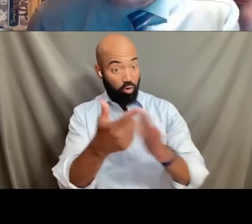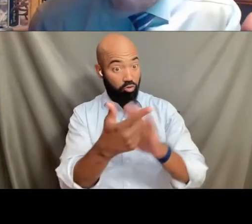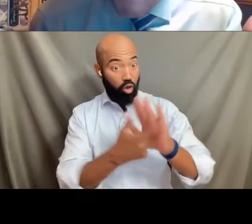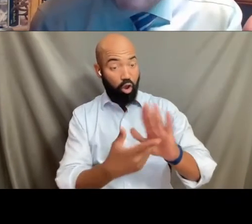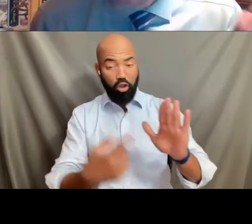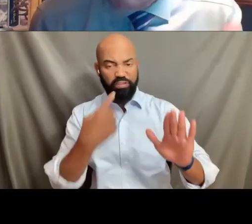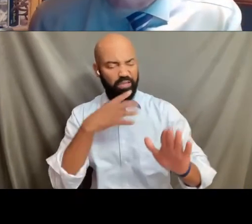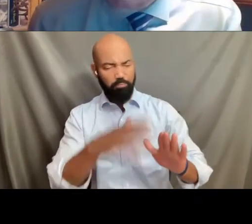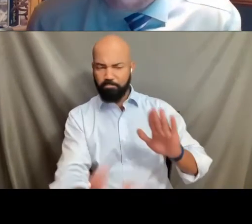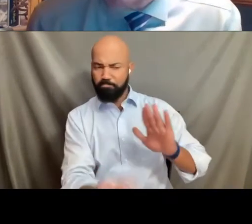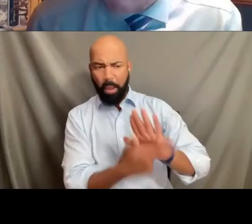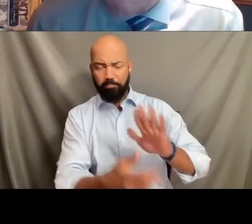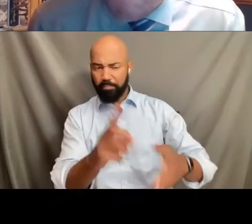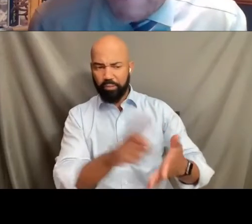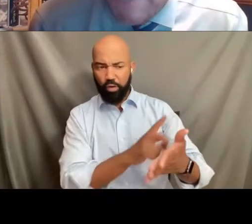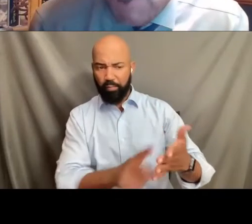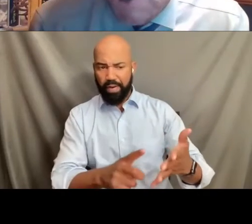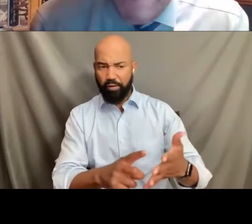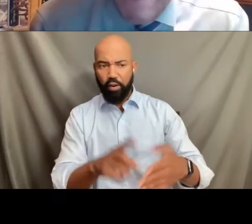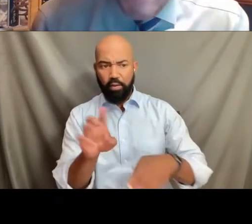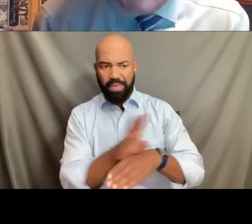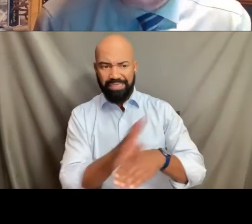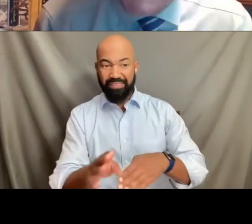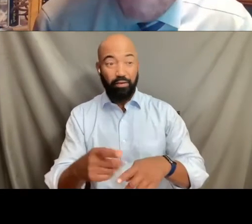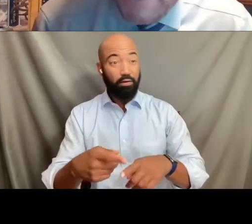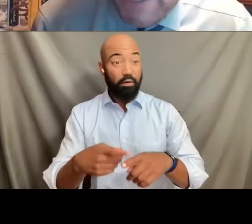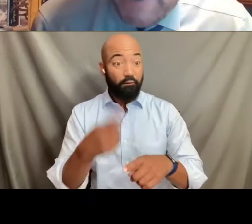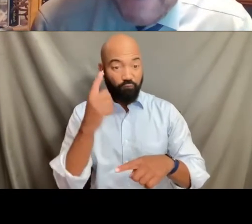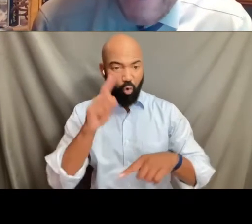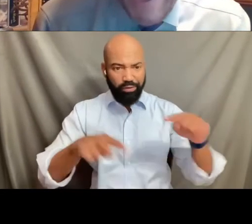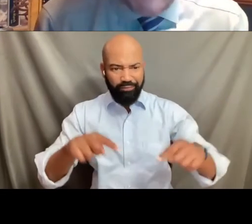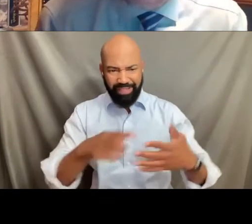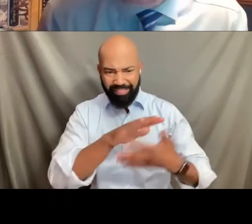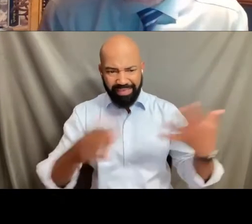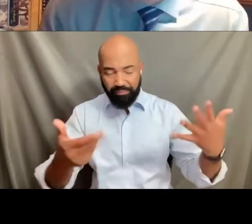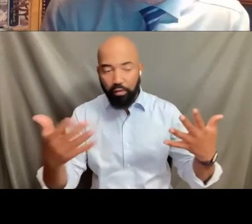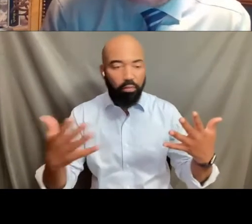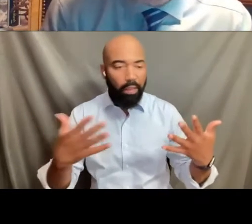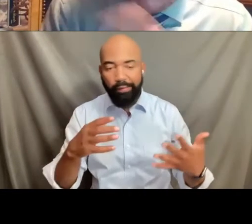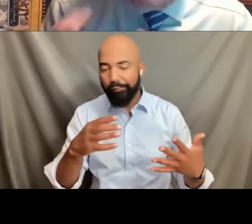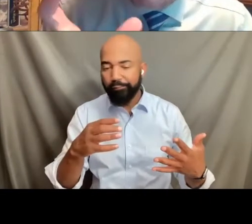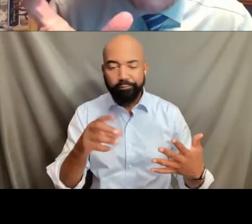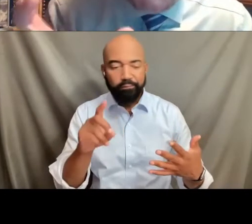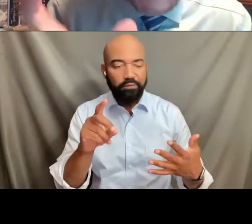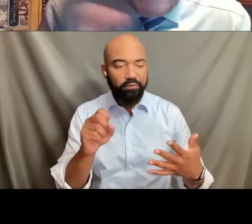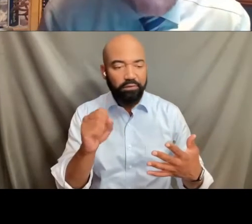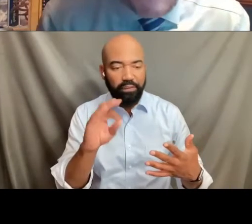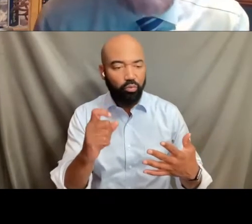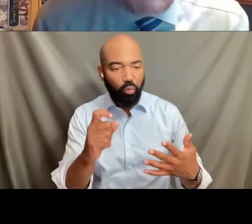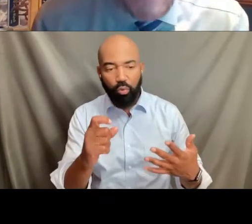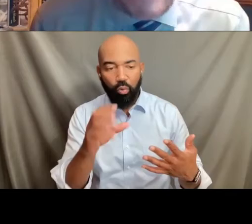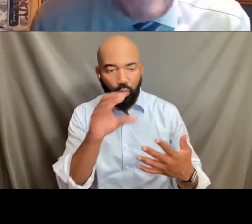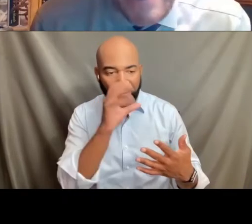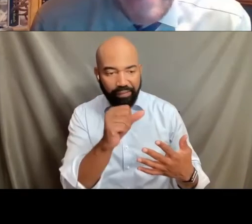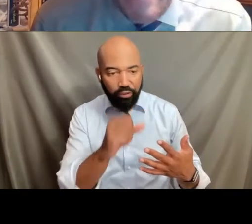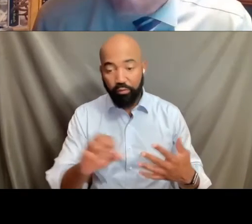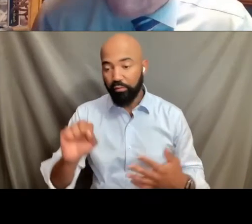based upon among other things, sexual orientation and gender identity, and the word sex generally being being applied